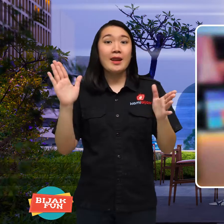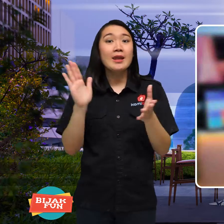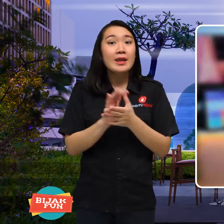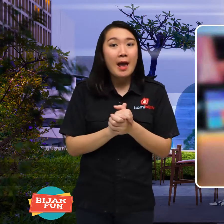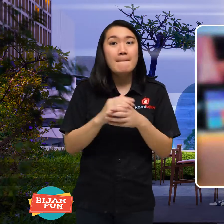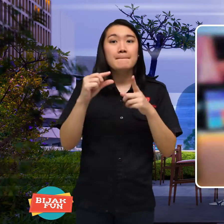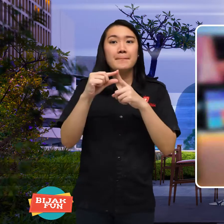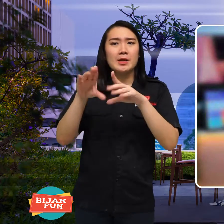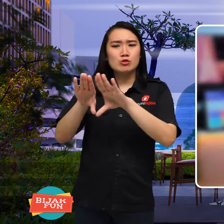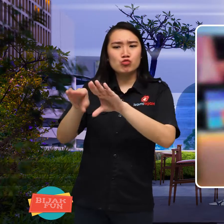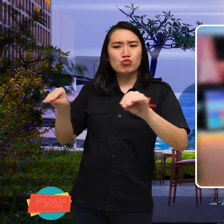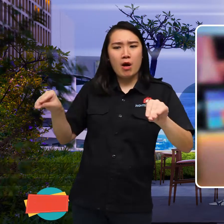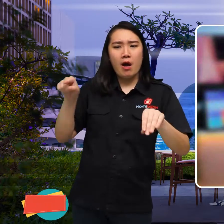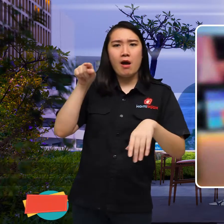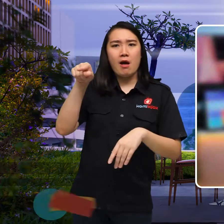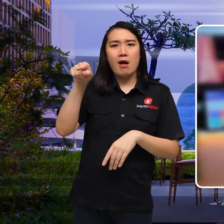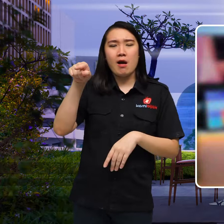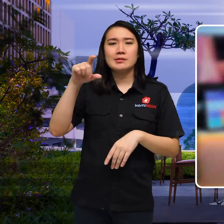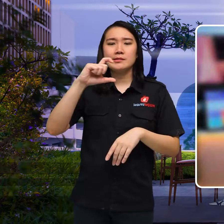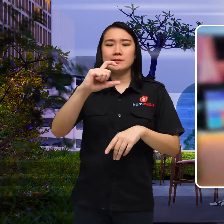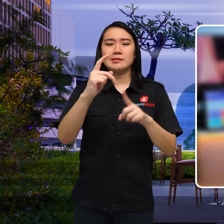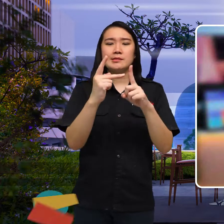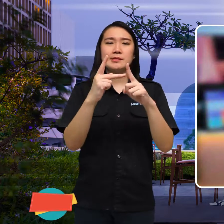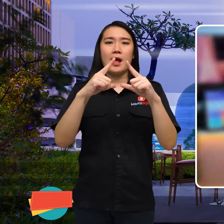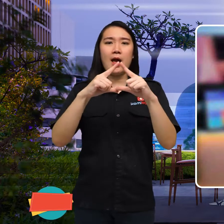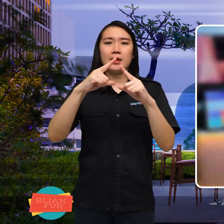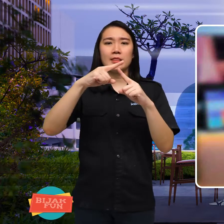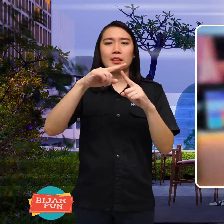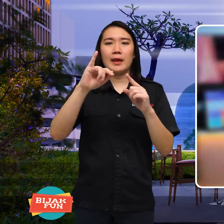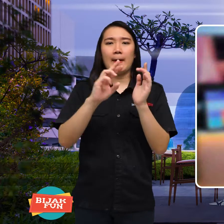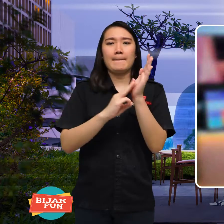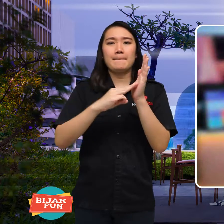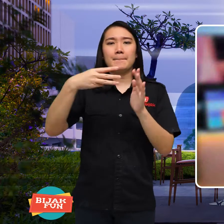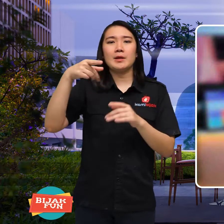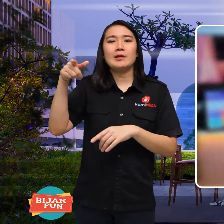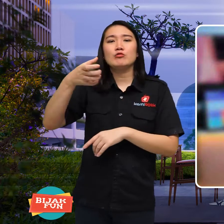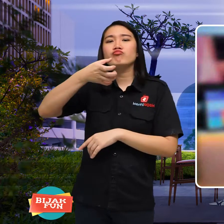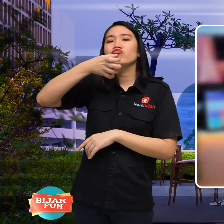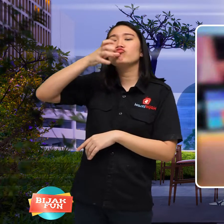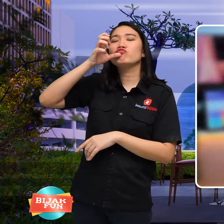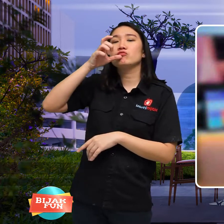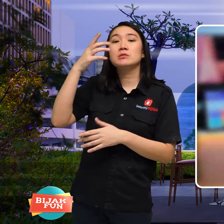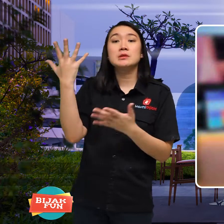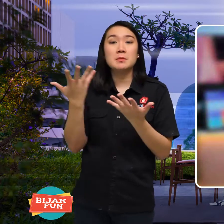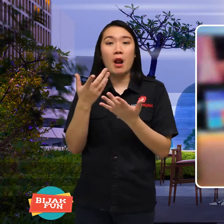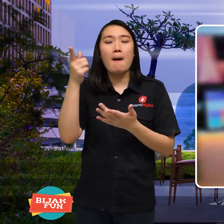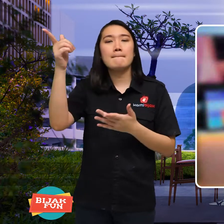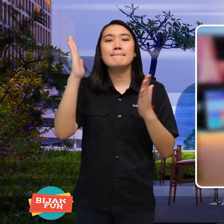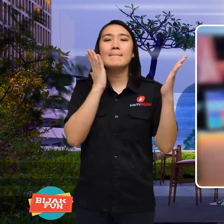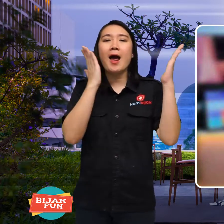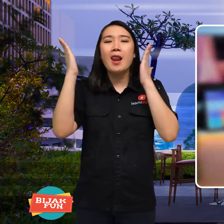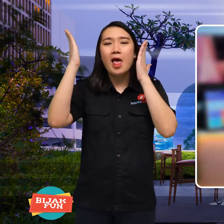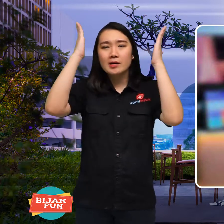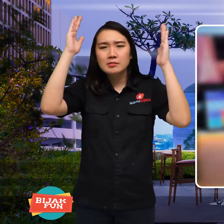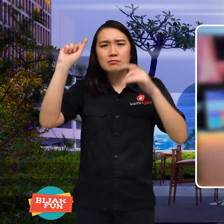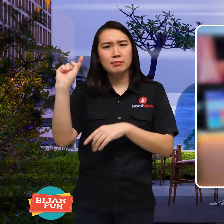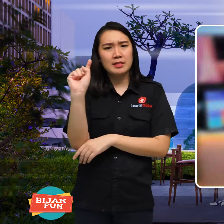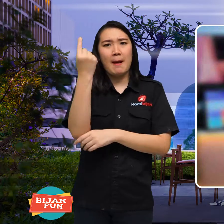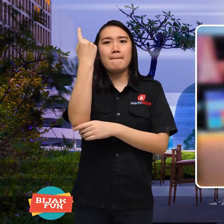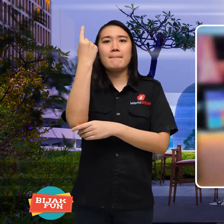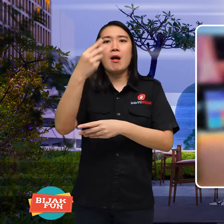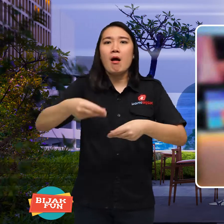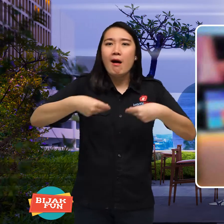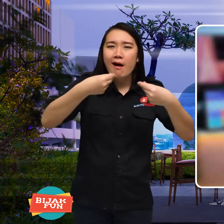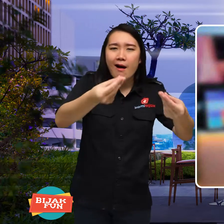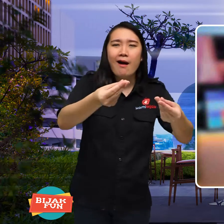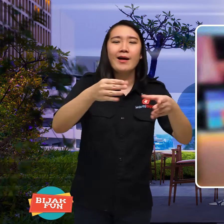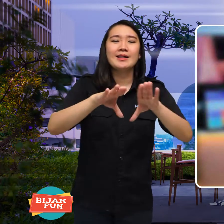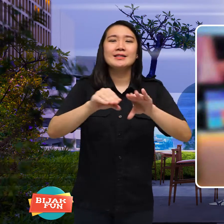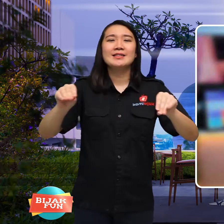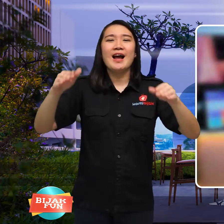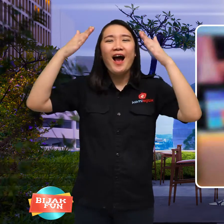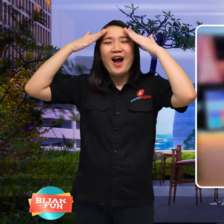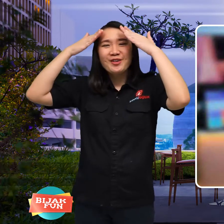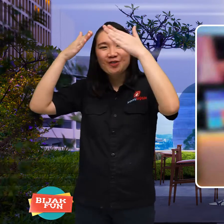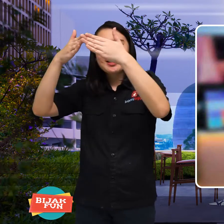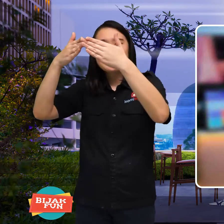Well, the first chattime company in Malaysia times employing autistic disabilities,